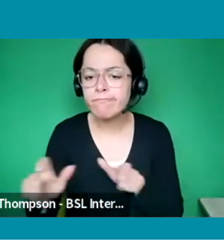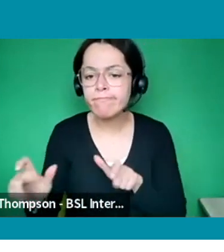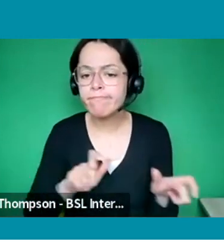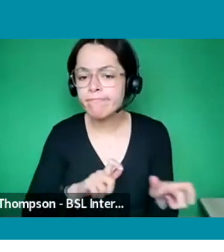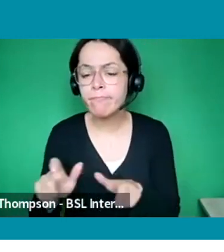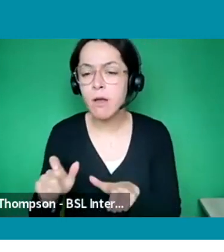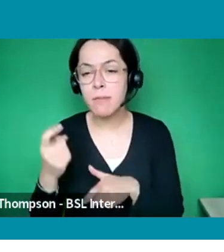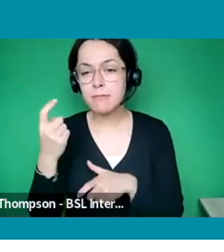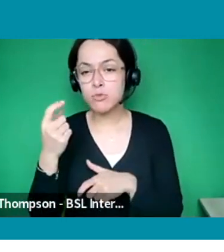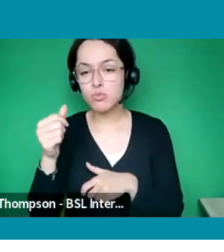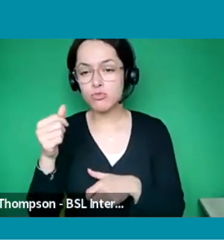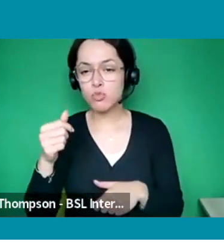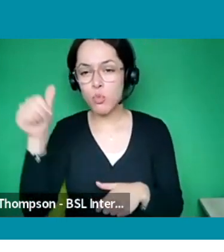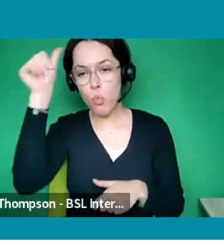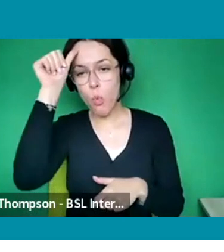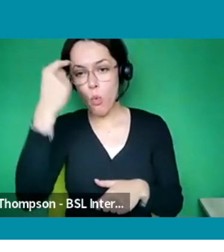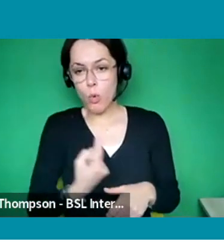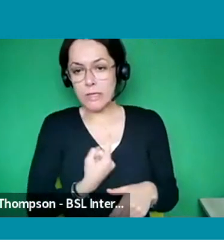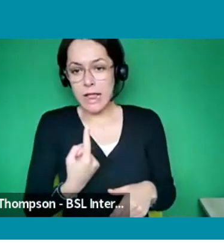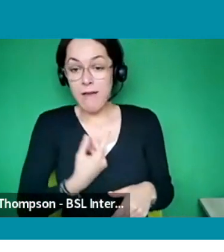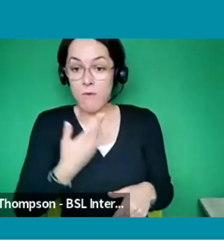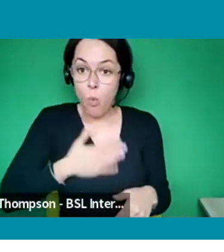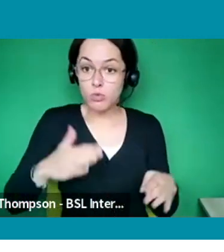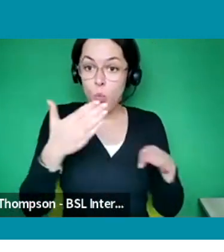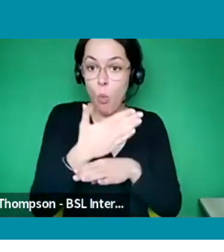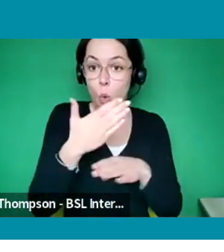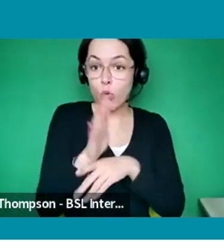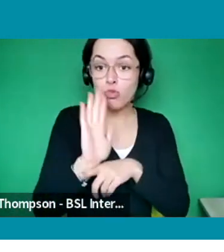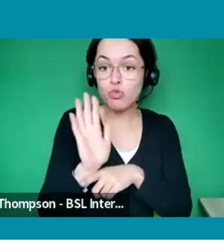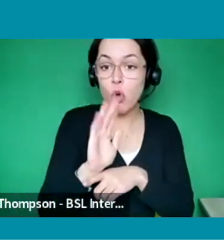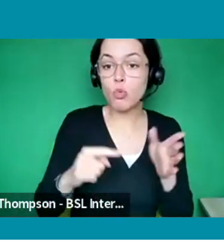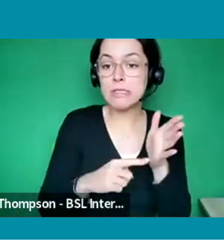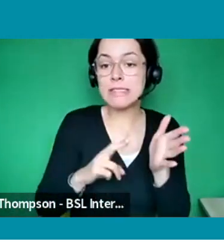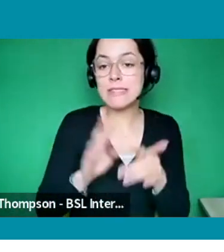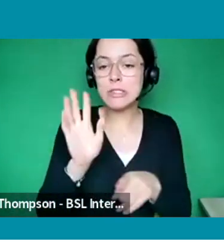to work on and just try and find out as many different contacts to reach out to and just